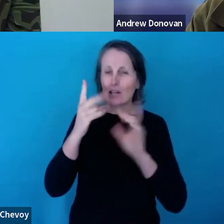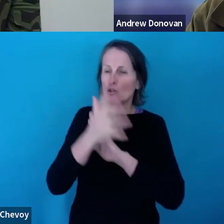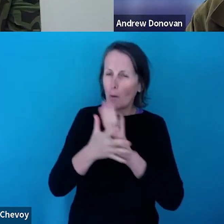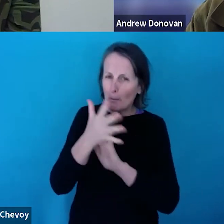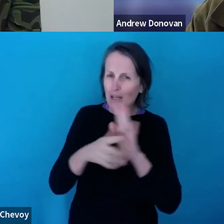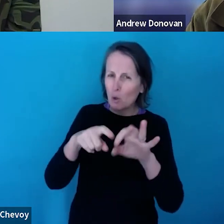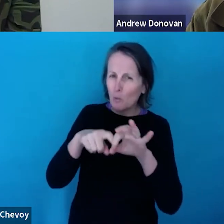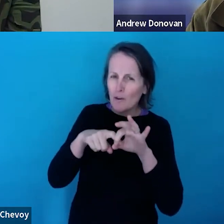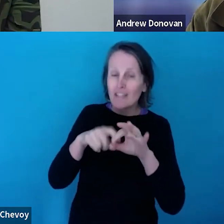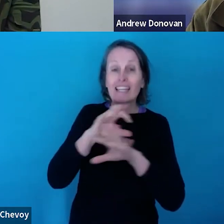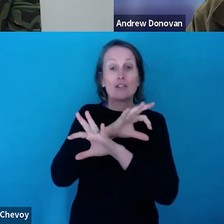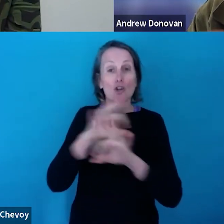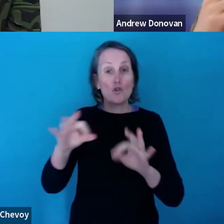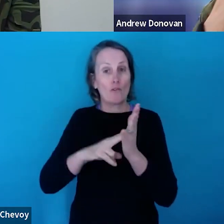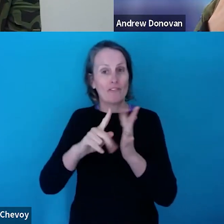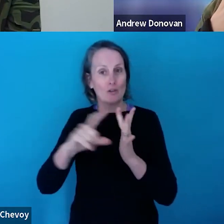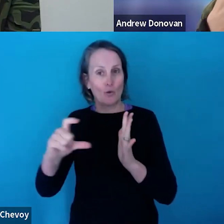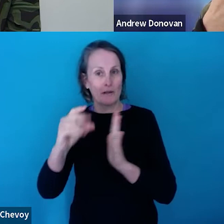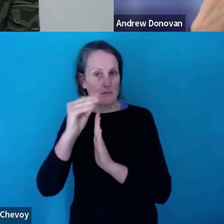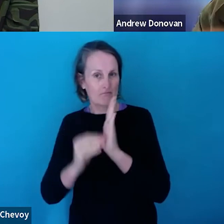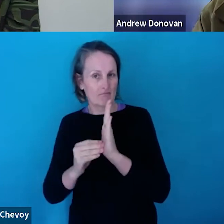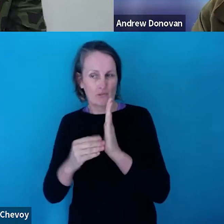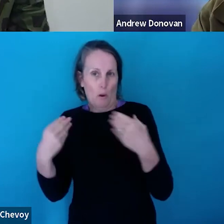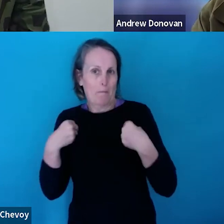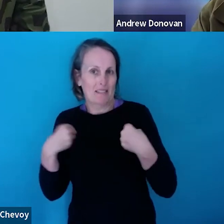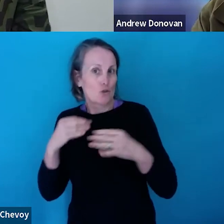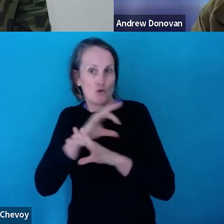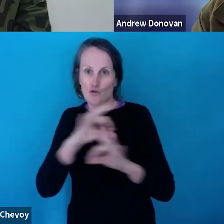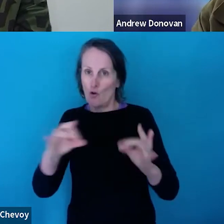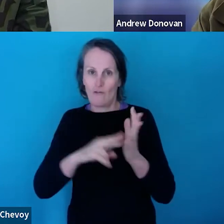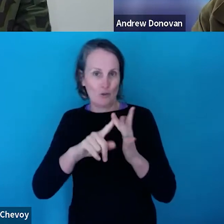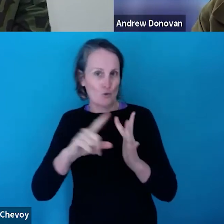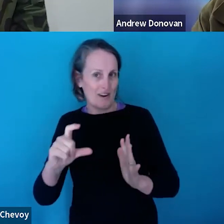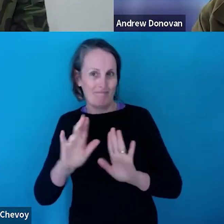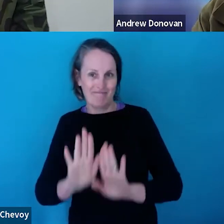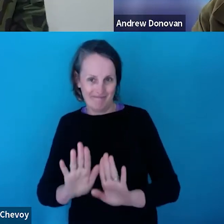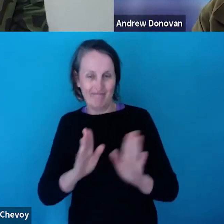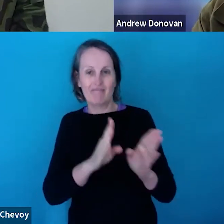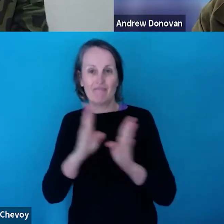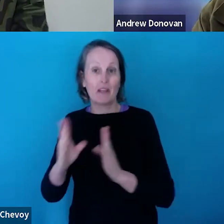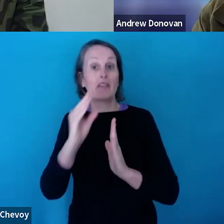non-Victorian applicant. Let's say it may be a company. Applying to directly